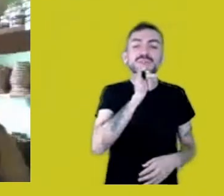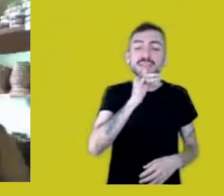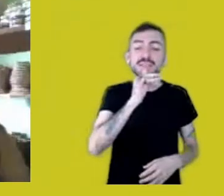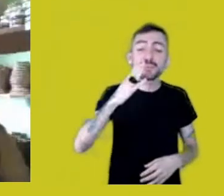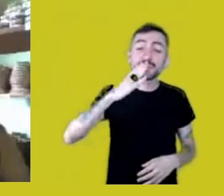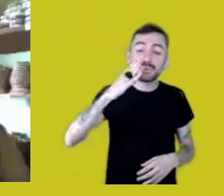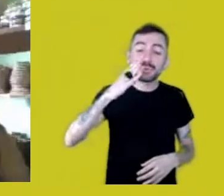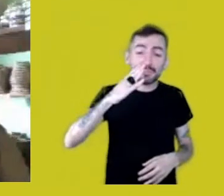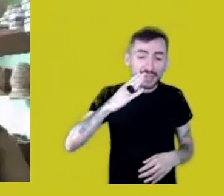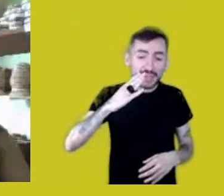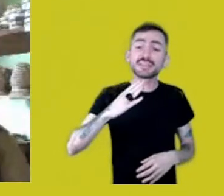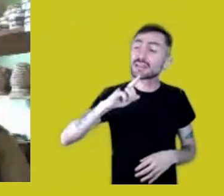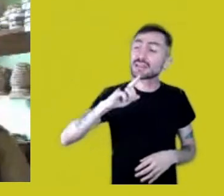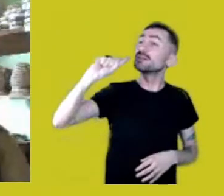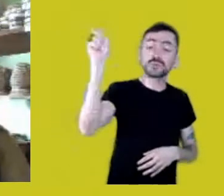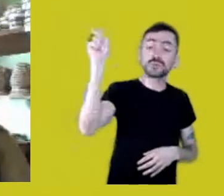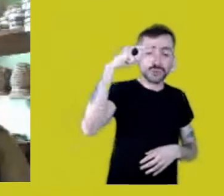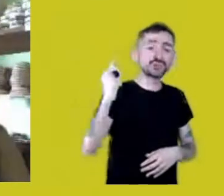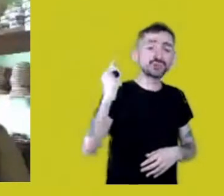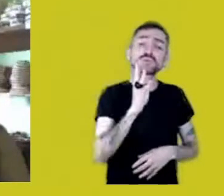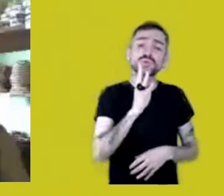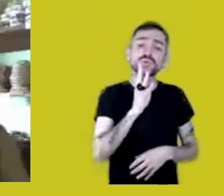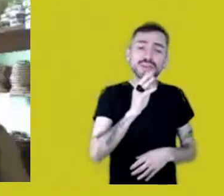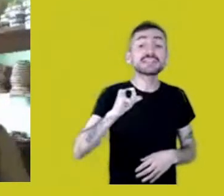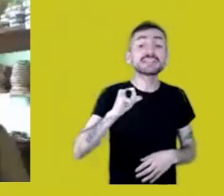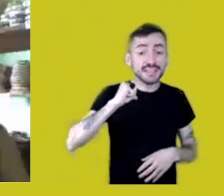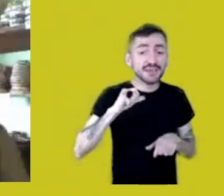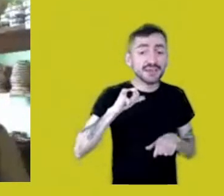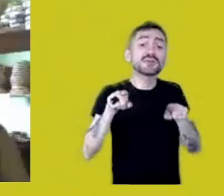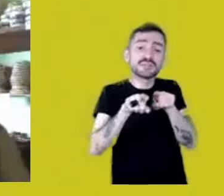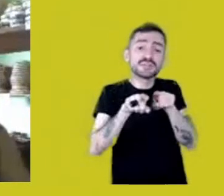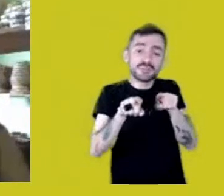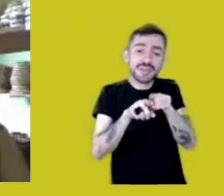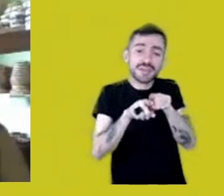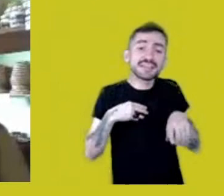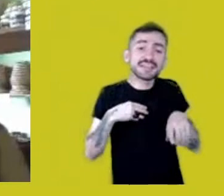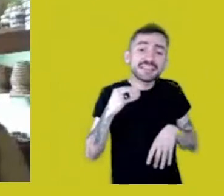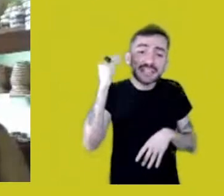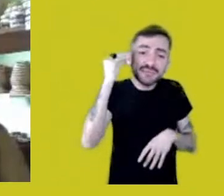I had the opportunity of trying the Baniwa pepper sauce myself.